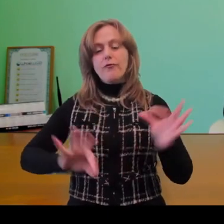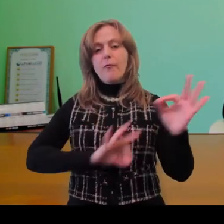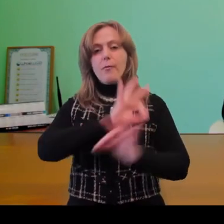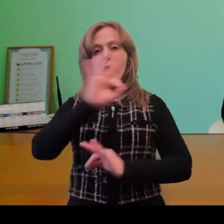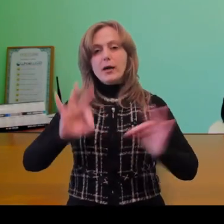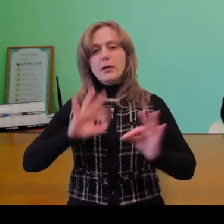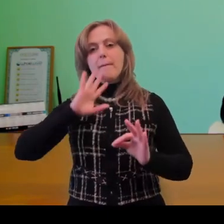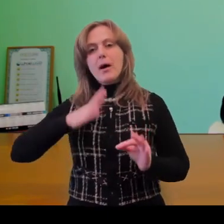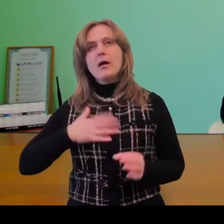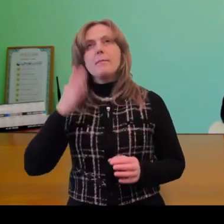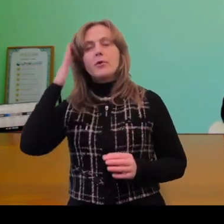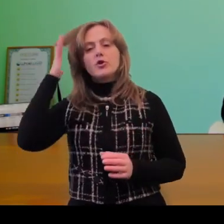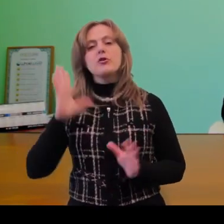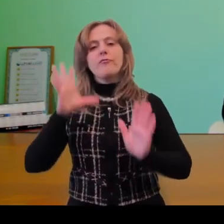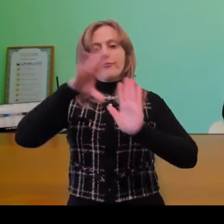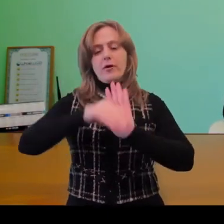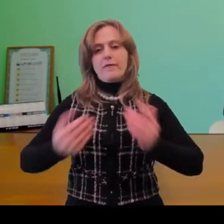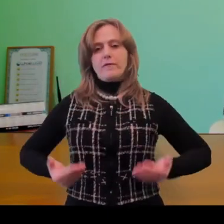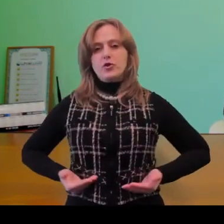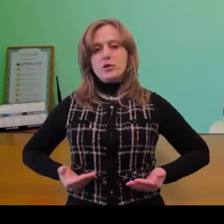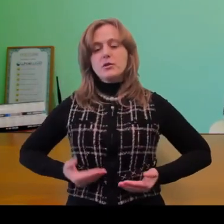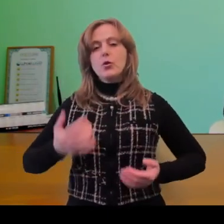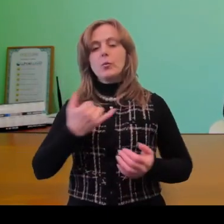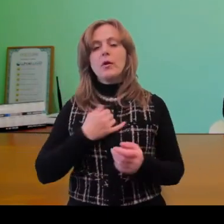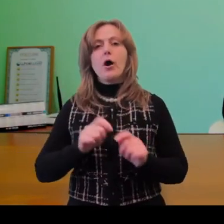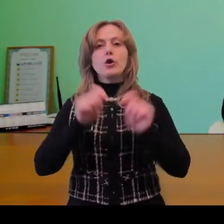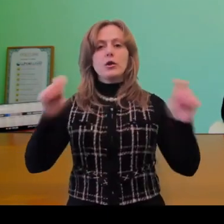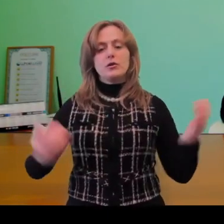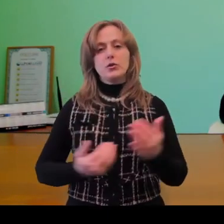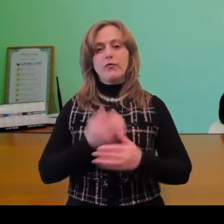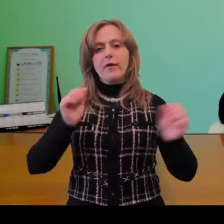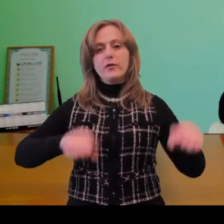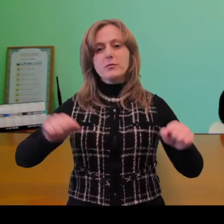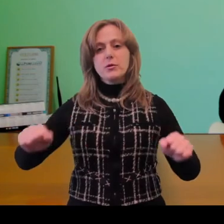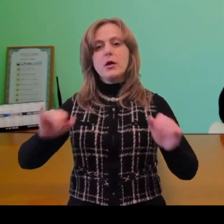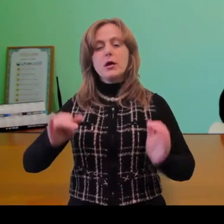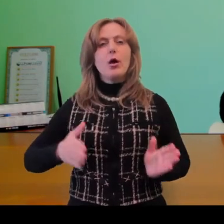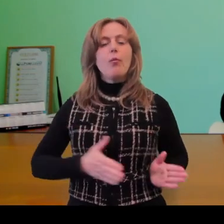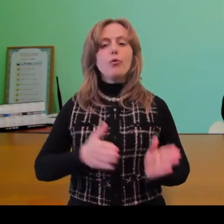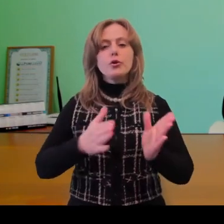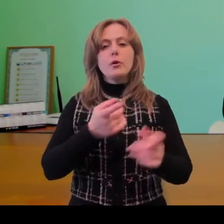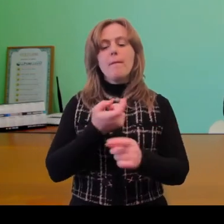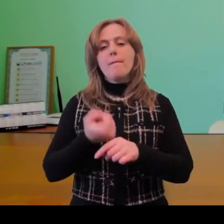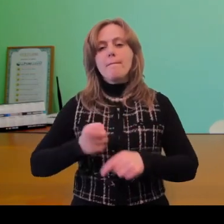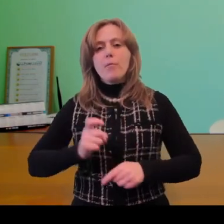and my desires and dreams are coming true. I have found new possibilities